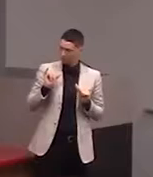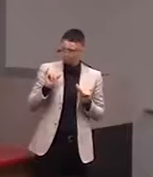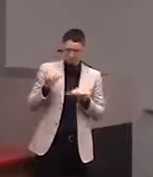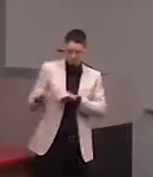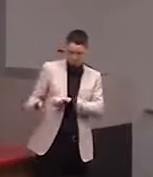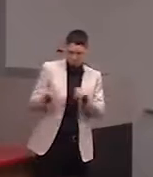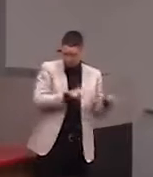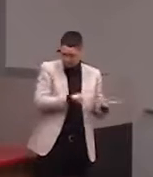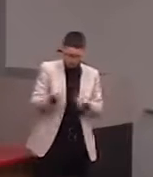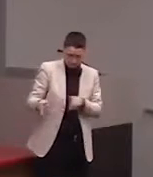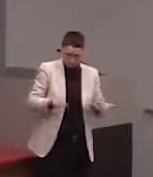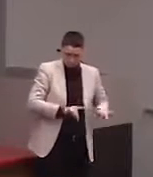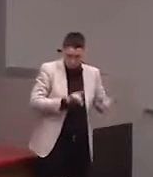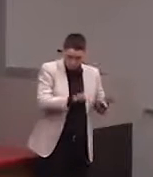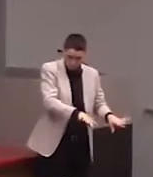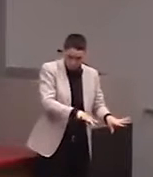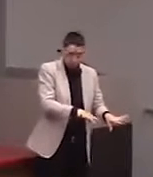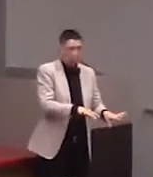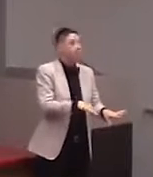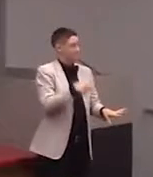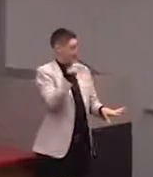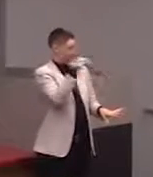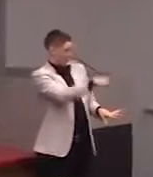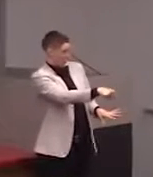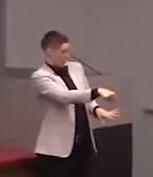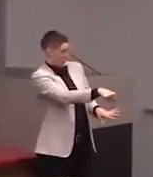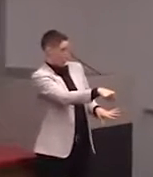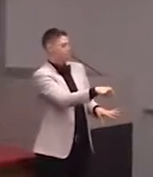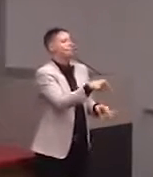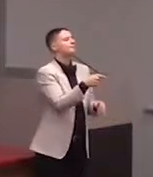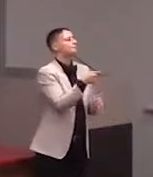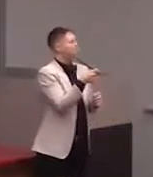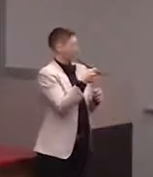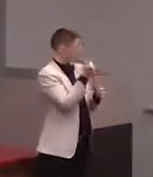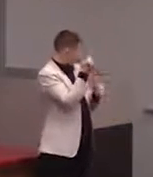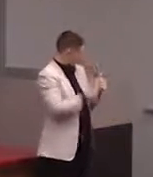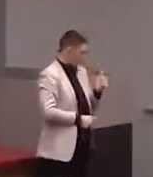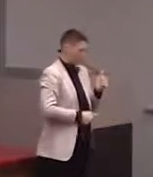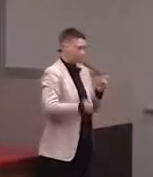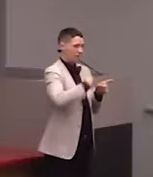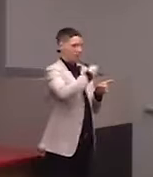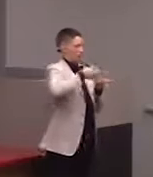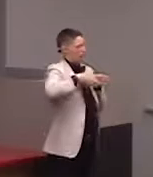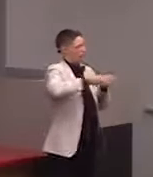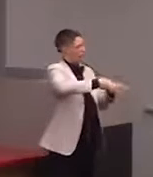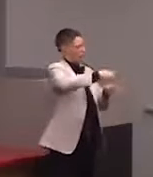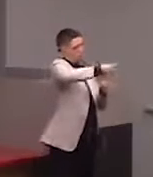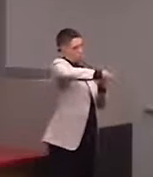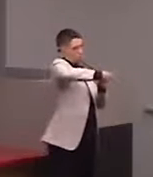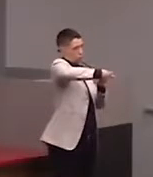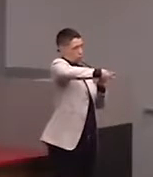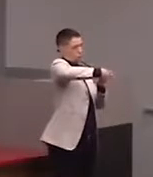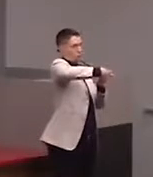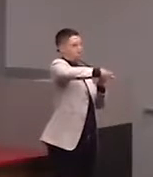with that sort of thing...